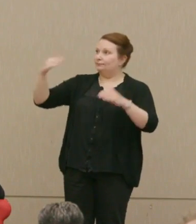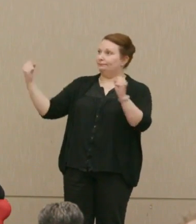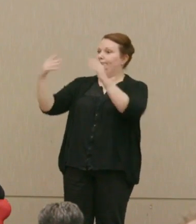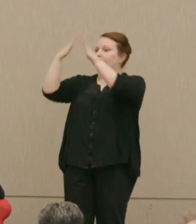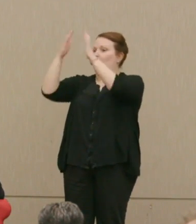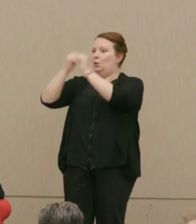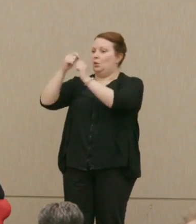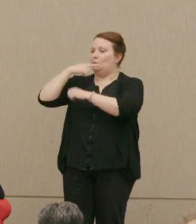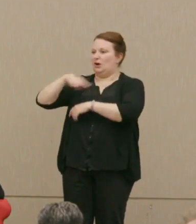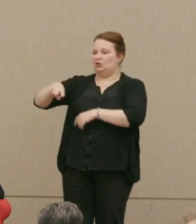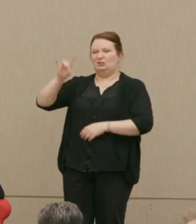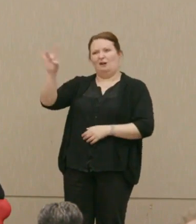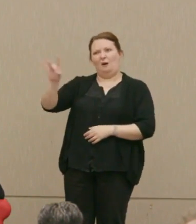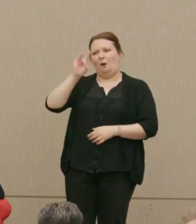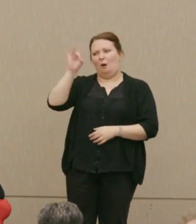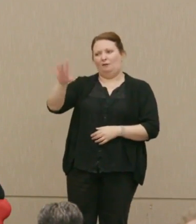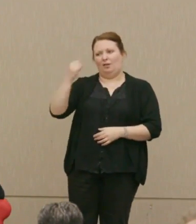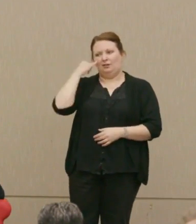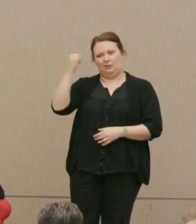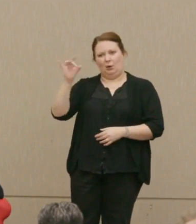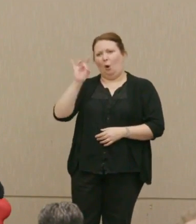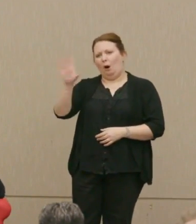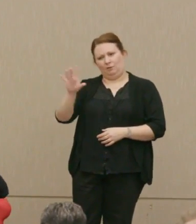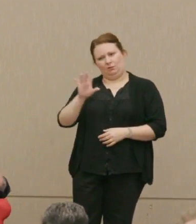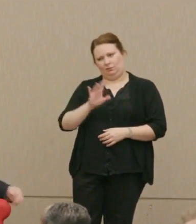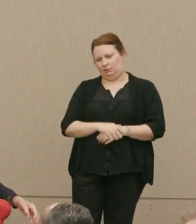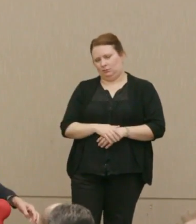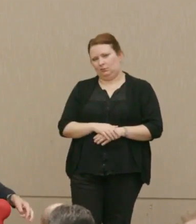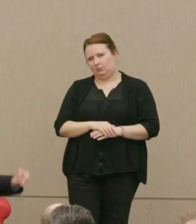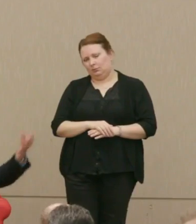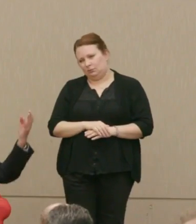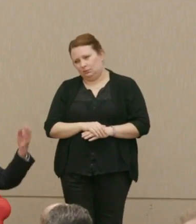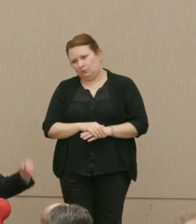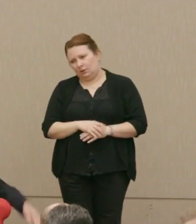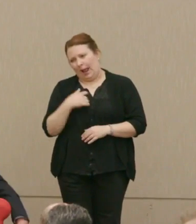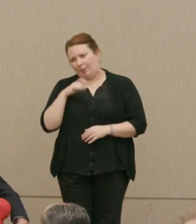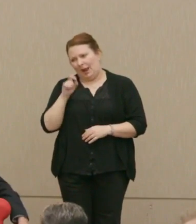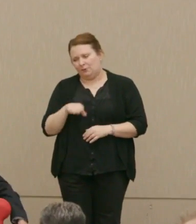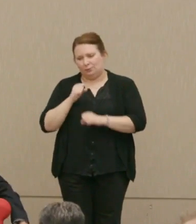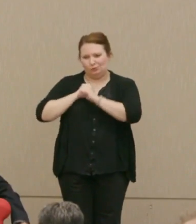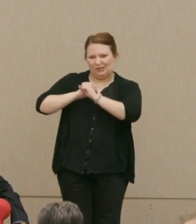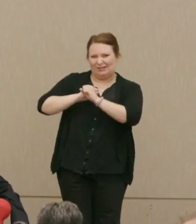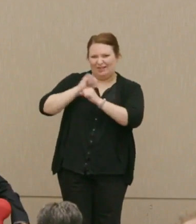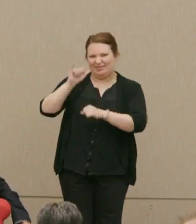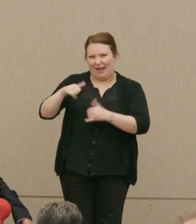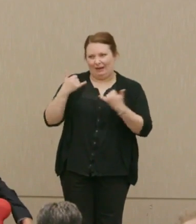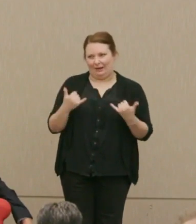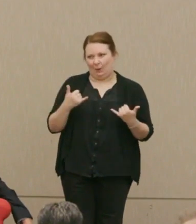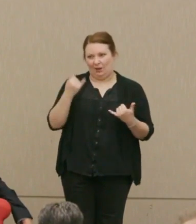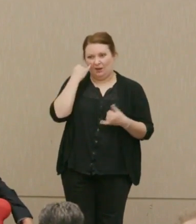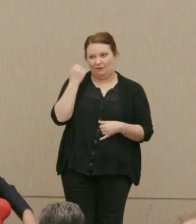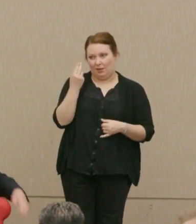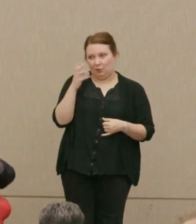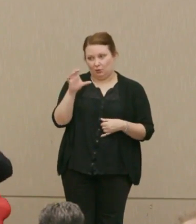Horrible horrible idea. I would have to be resisting that now if it were occurring.